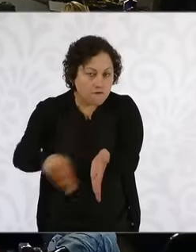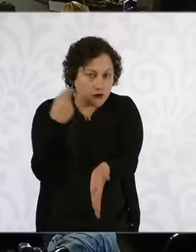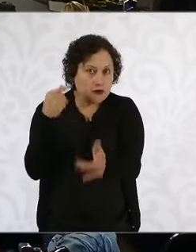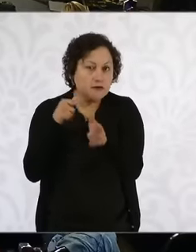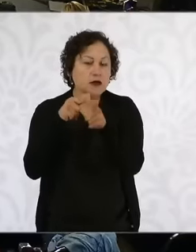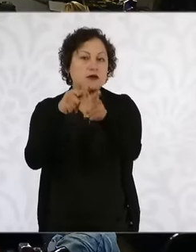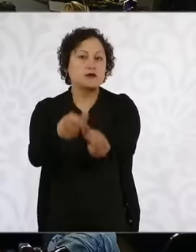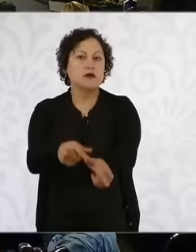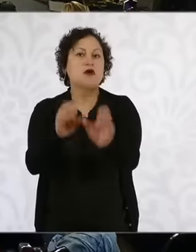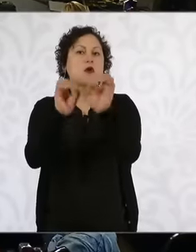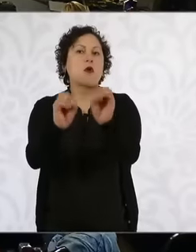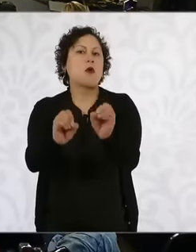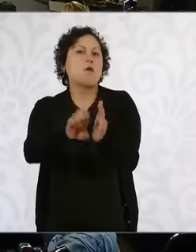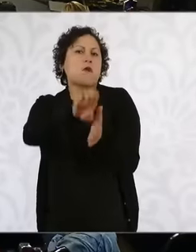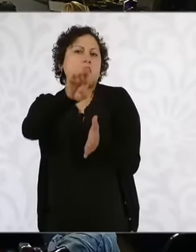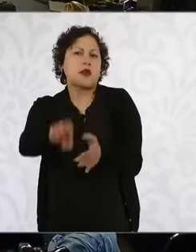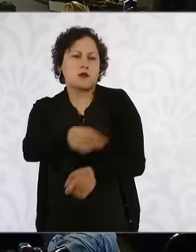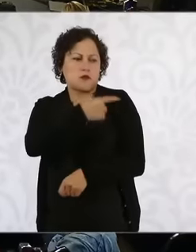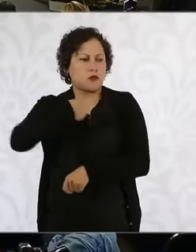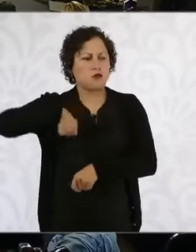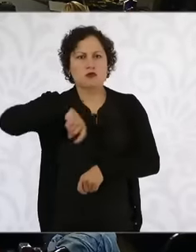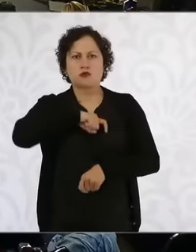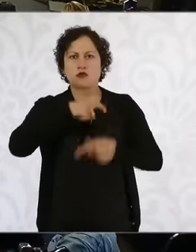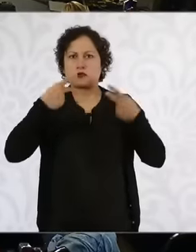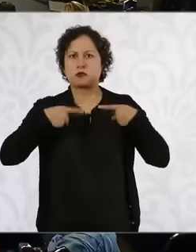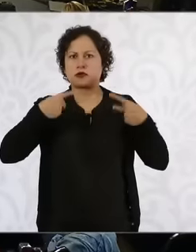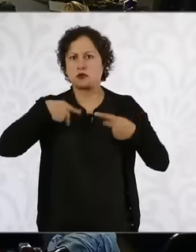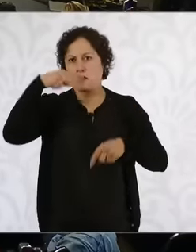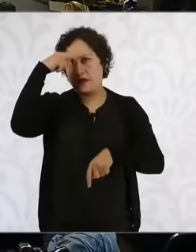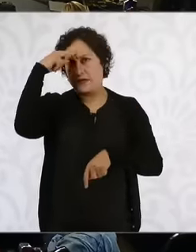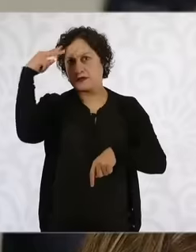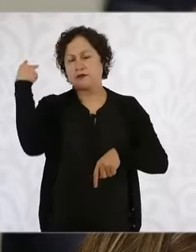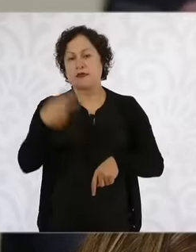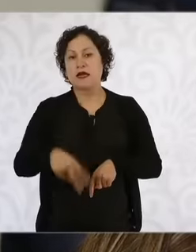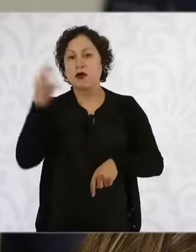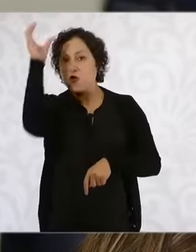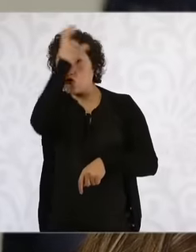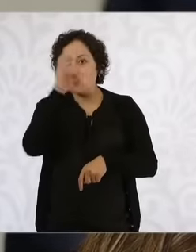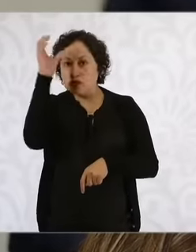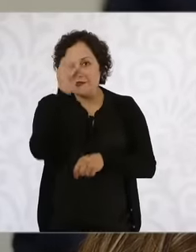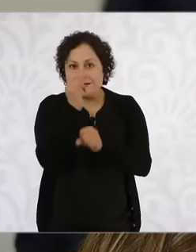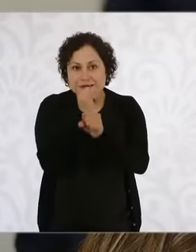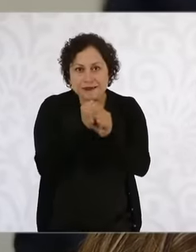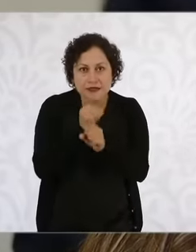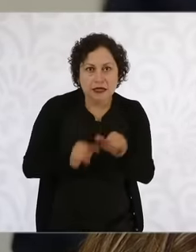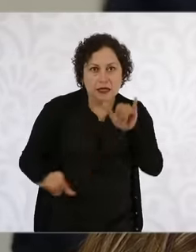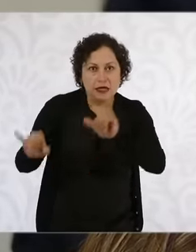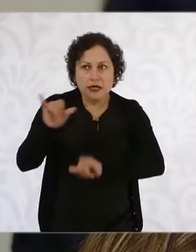it was re-signed. If it was not re-